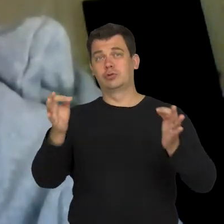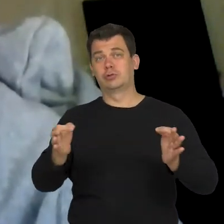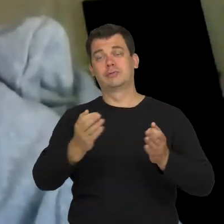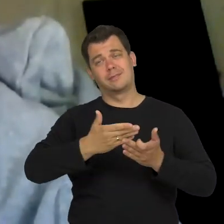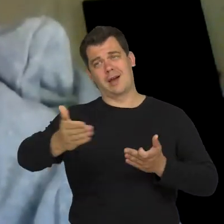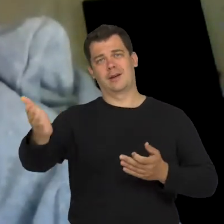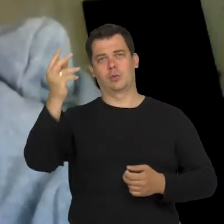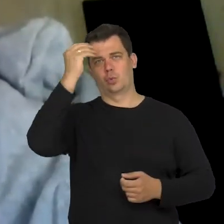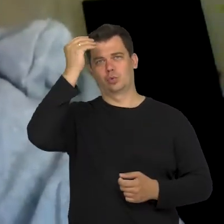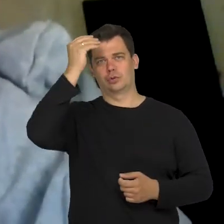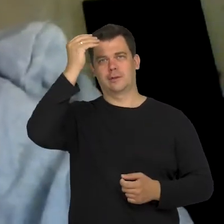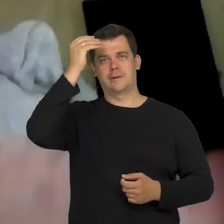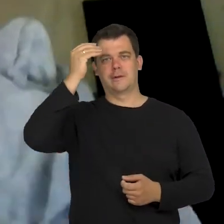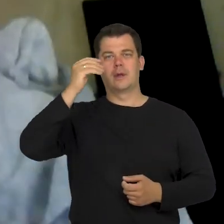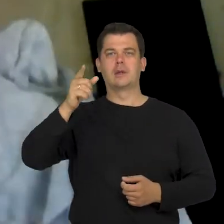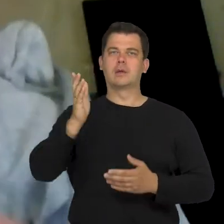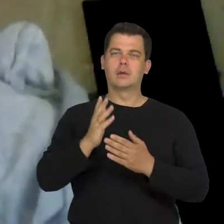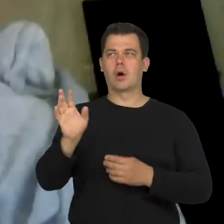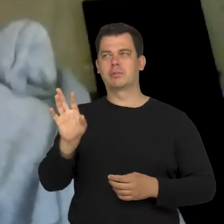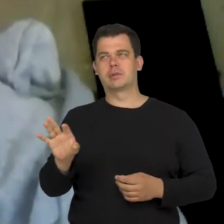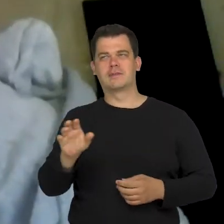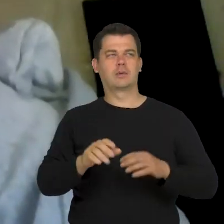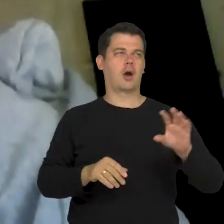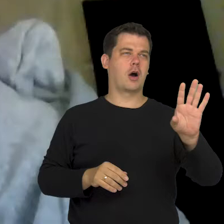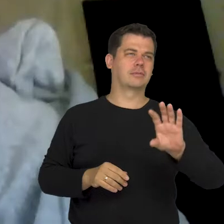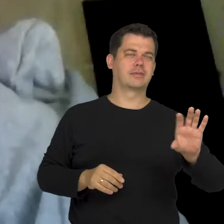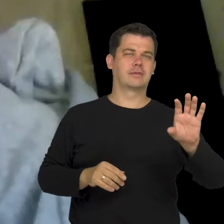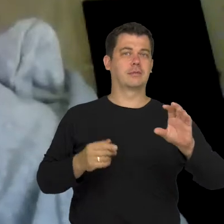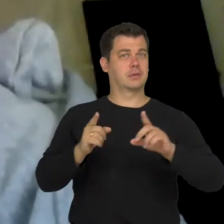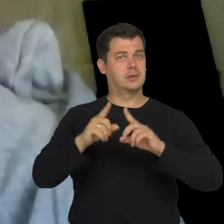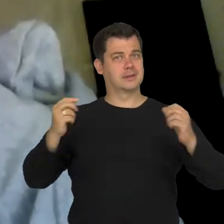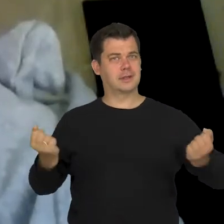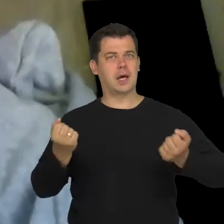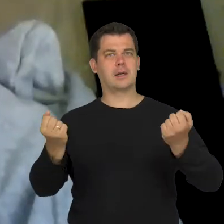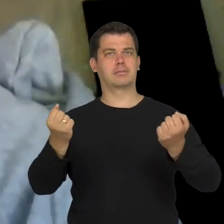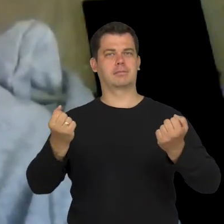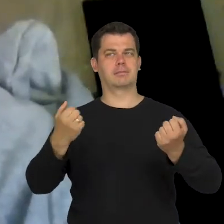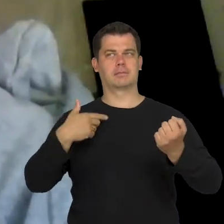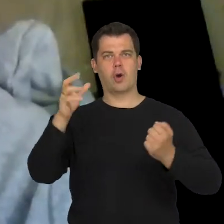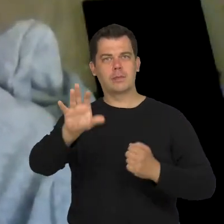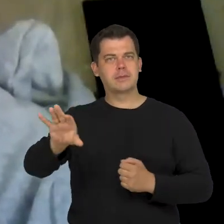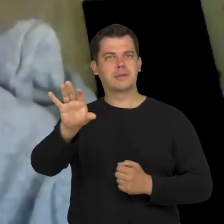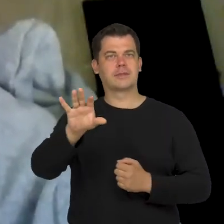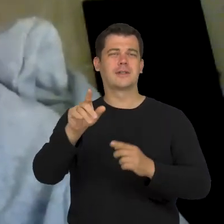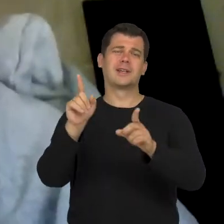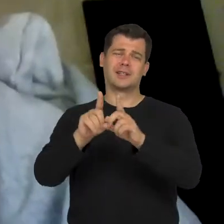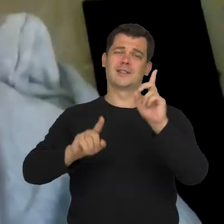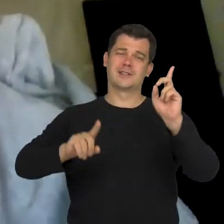I learn by observing, at least I try to observe and I try not to be intrusive,